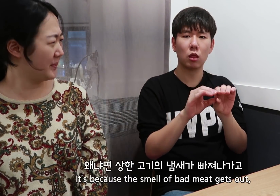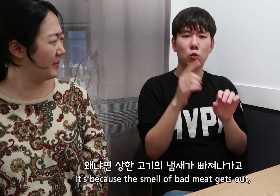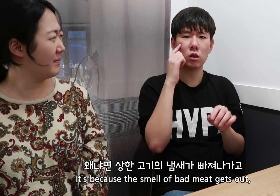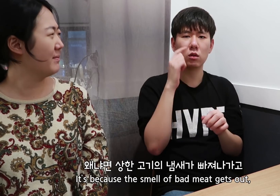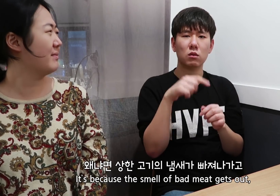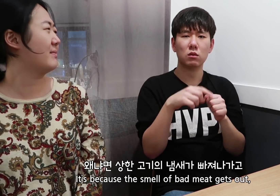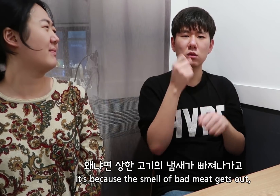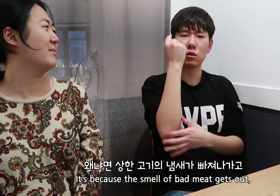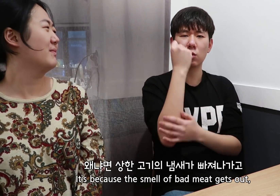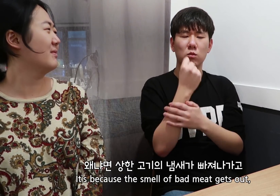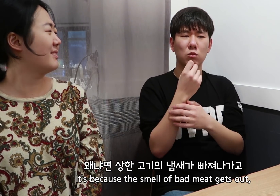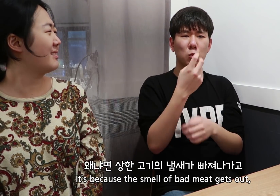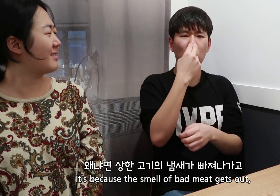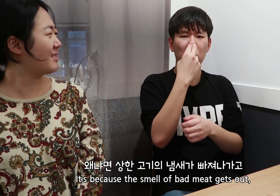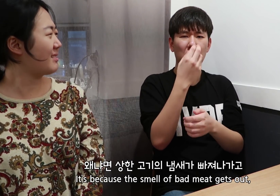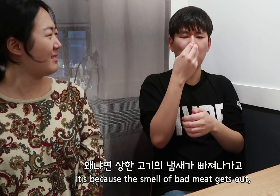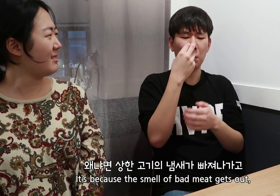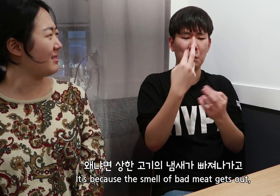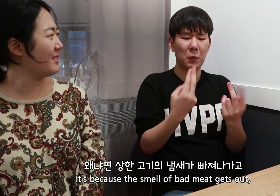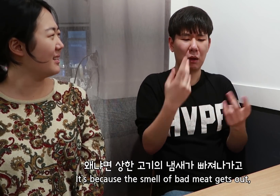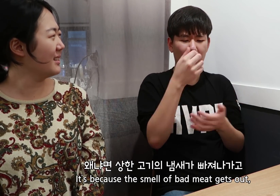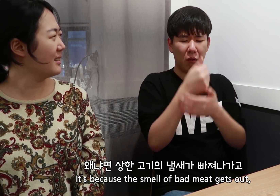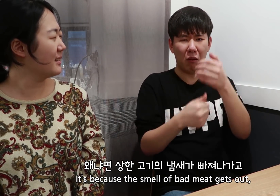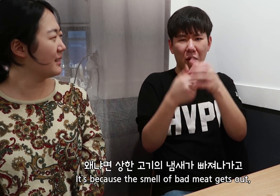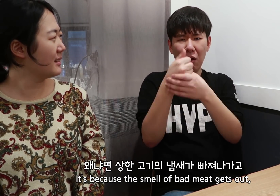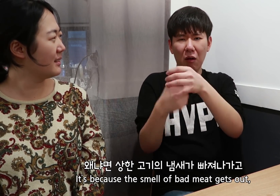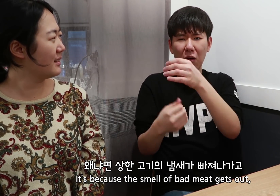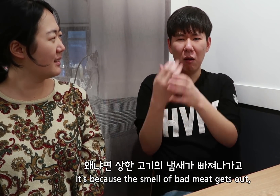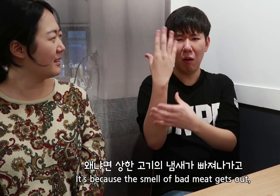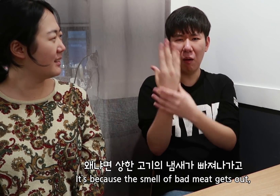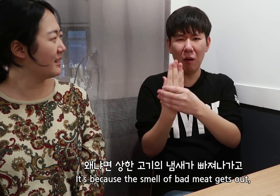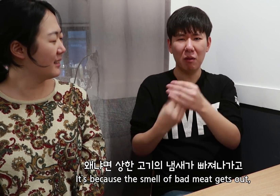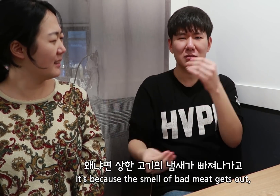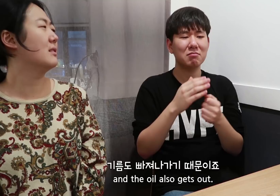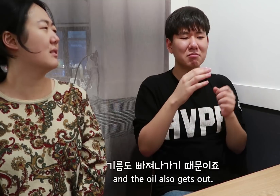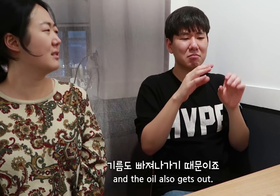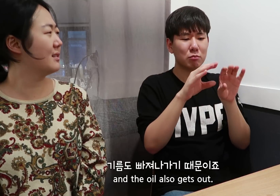It’s because the smell of bad meat gets out,